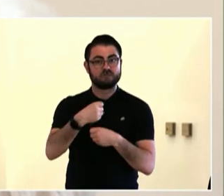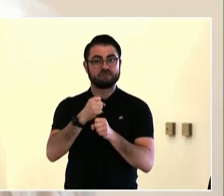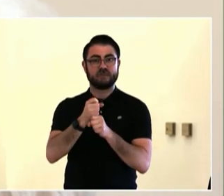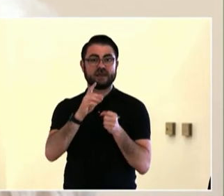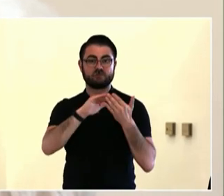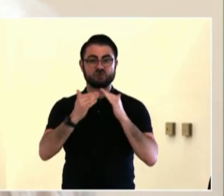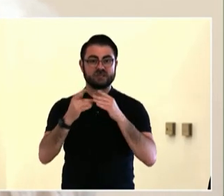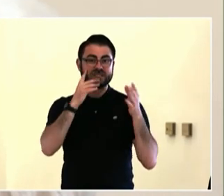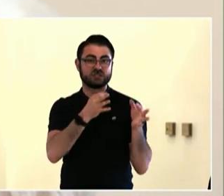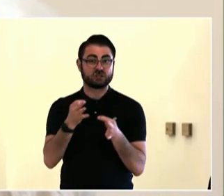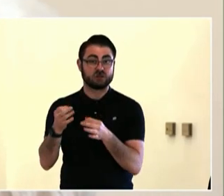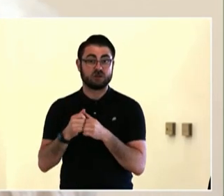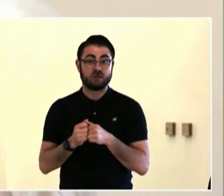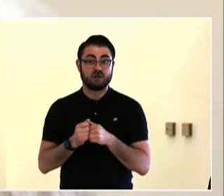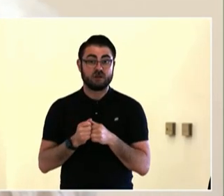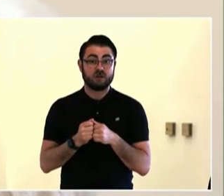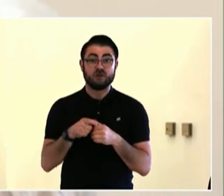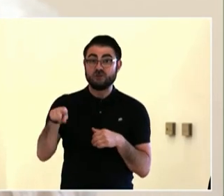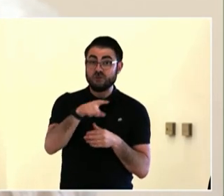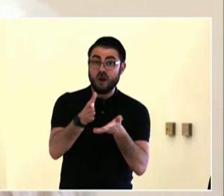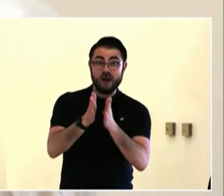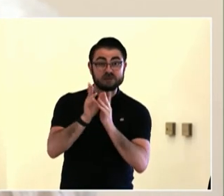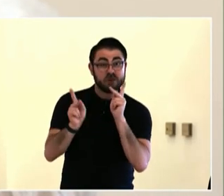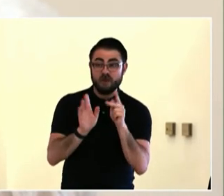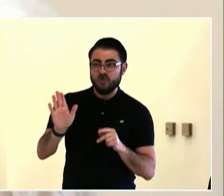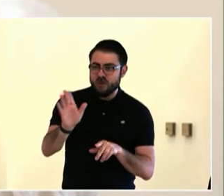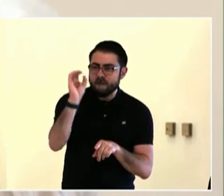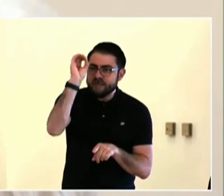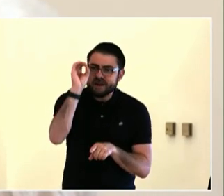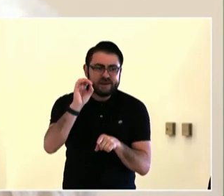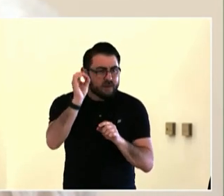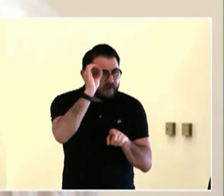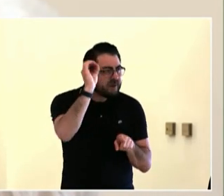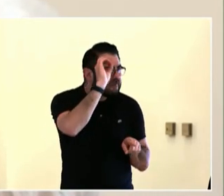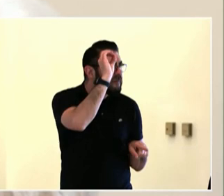to ask you to talk, so you have